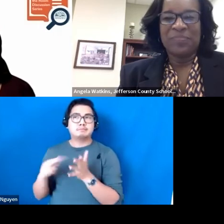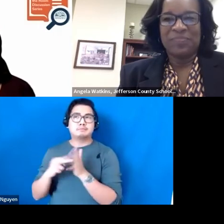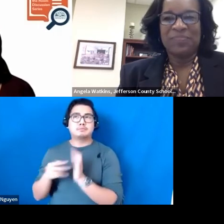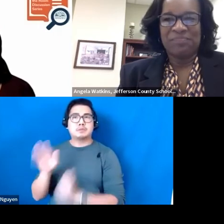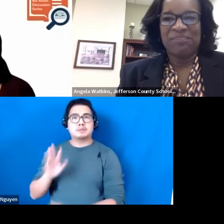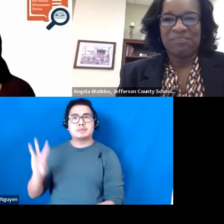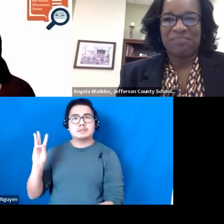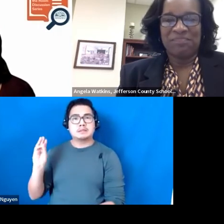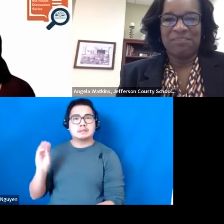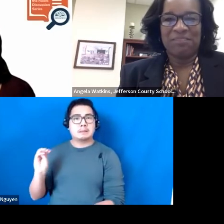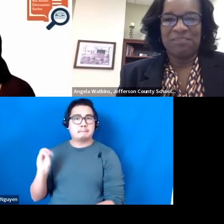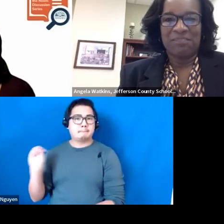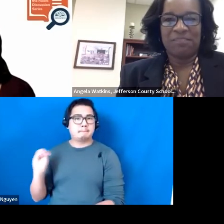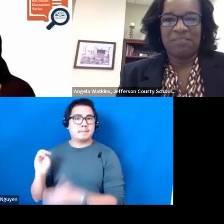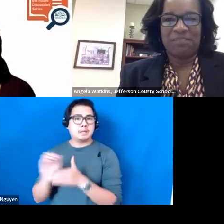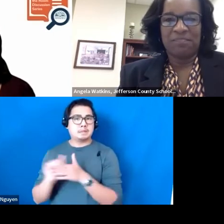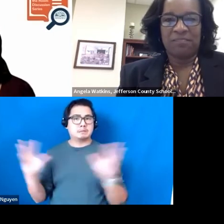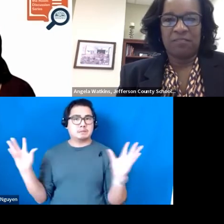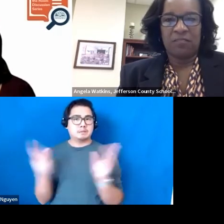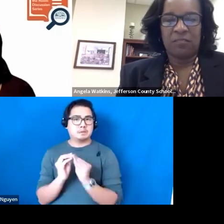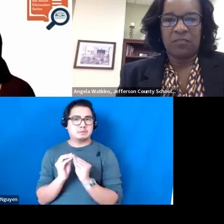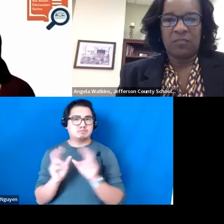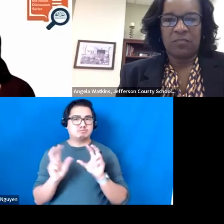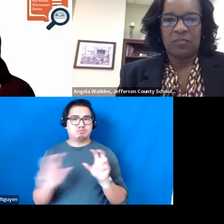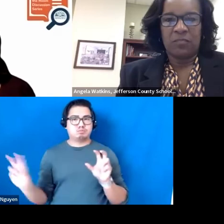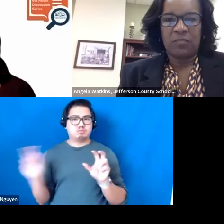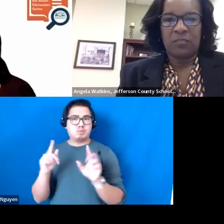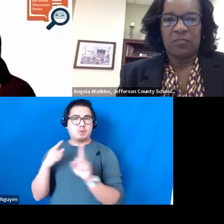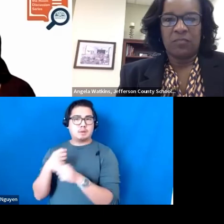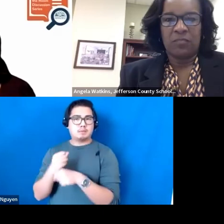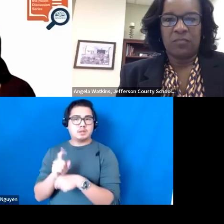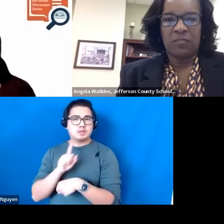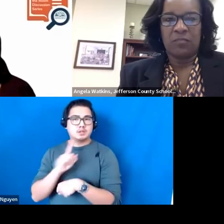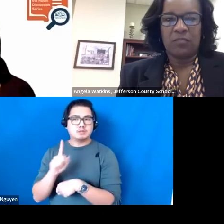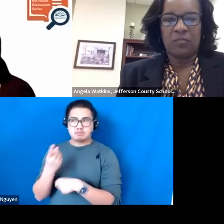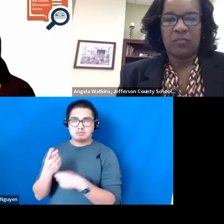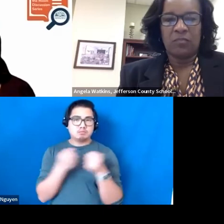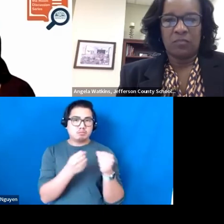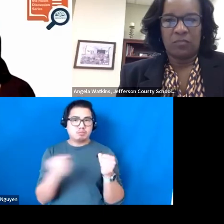dollars allocated simply to make sure that their coaches in the buildings.